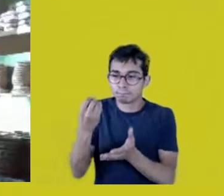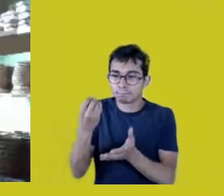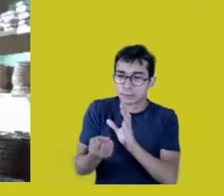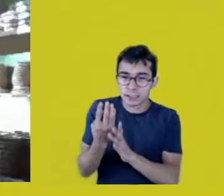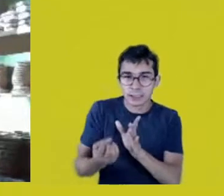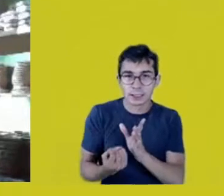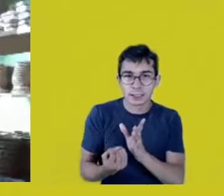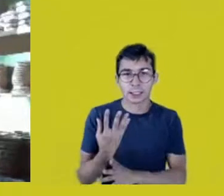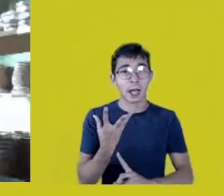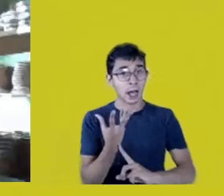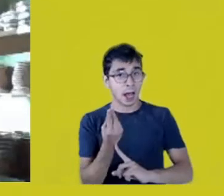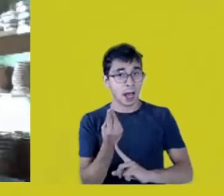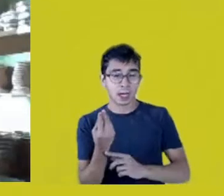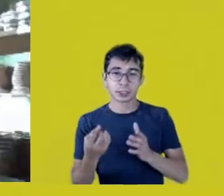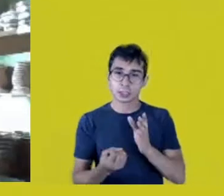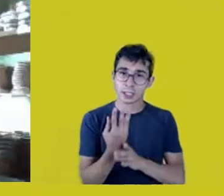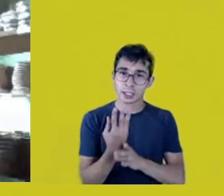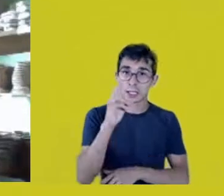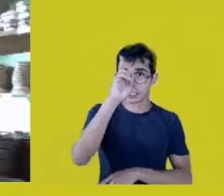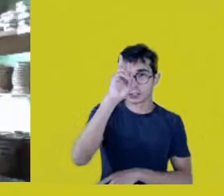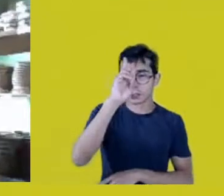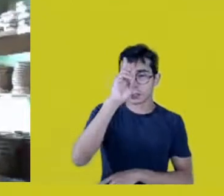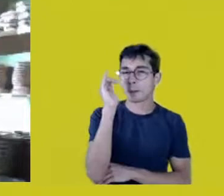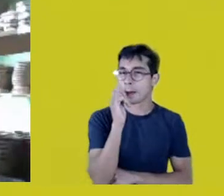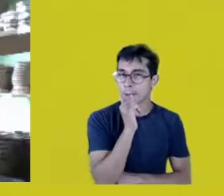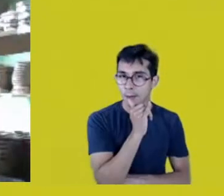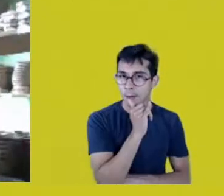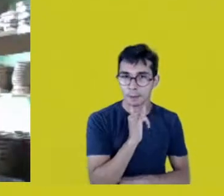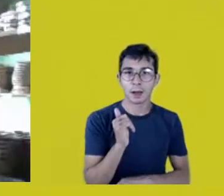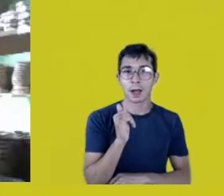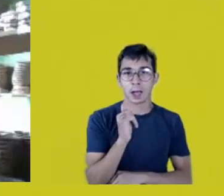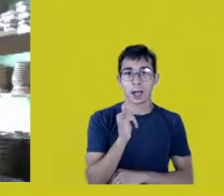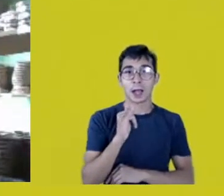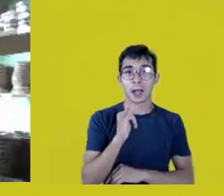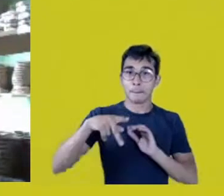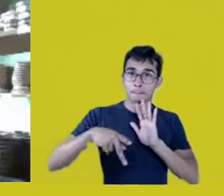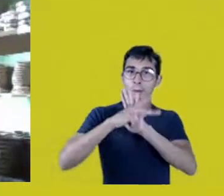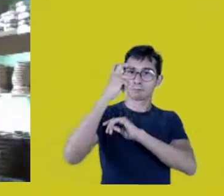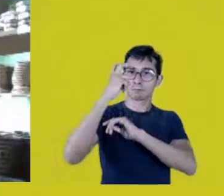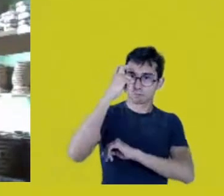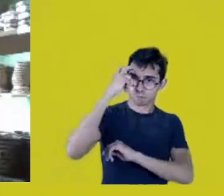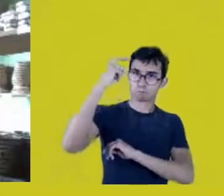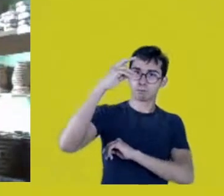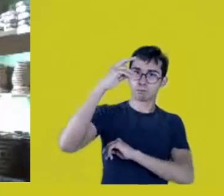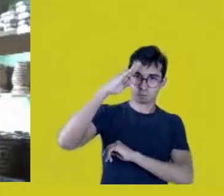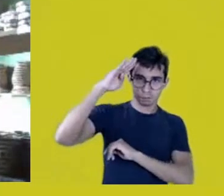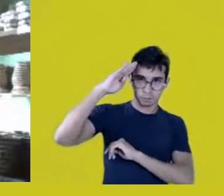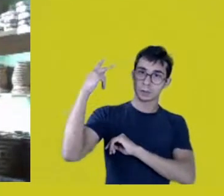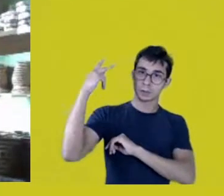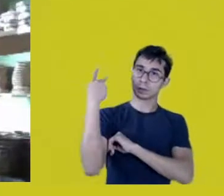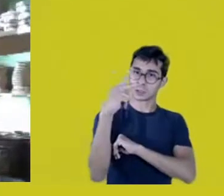who tell stories, and we’ve also grown used, somehow,